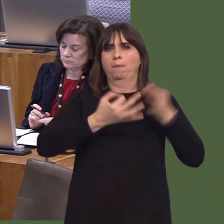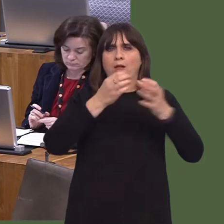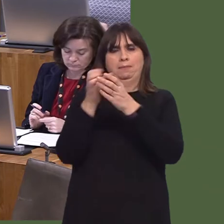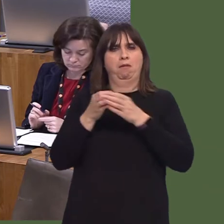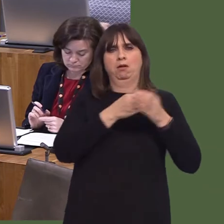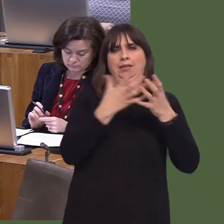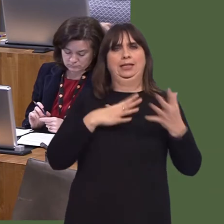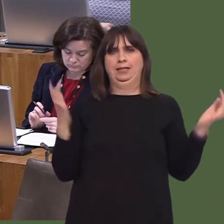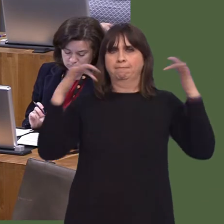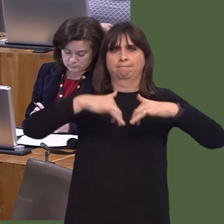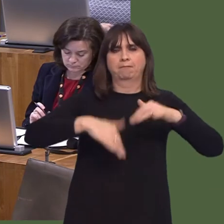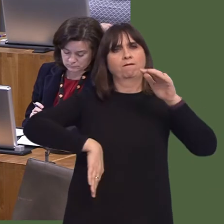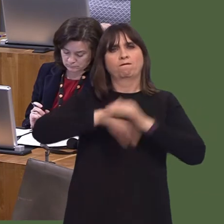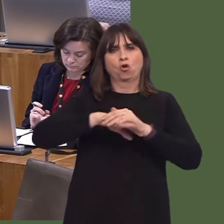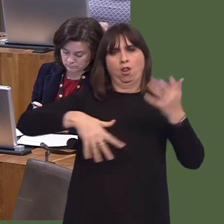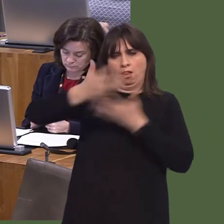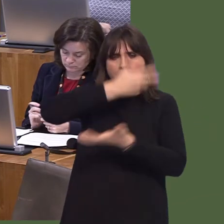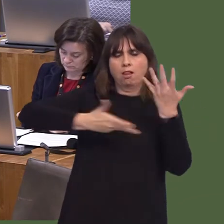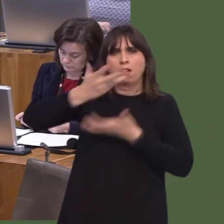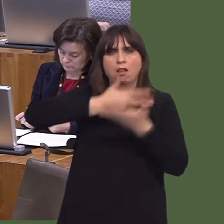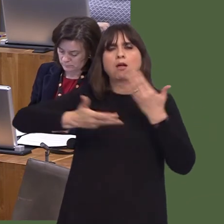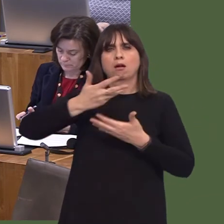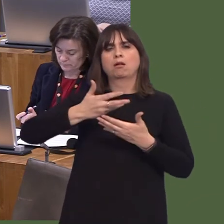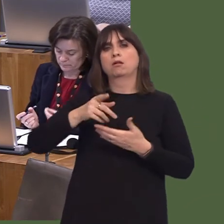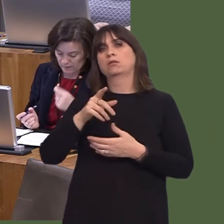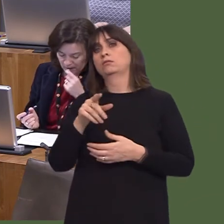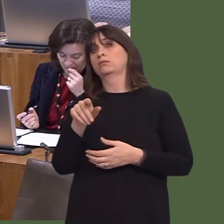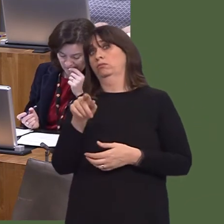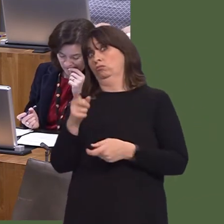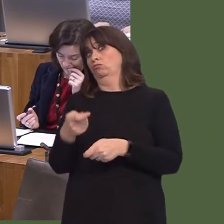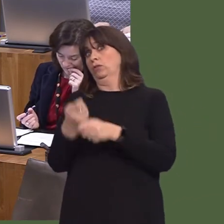From my perspective, I think there are two issues here: first of all, there is no doubt